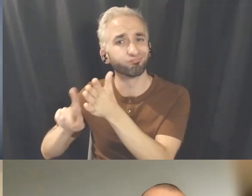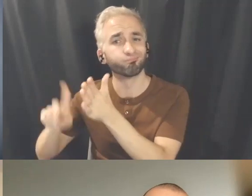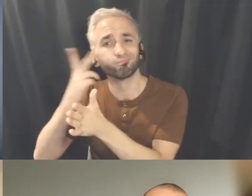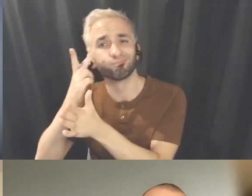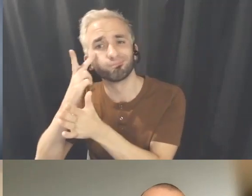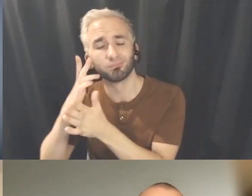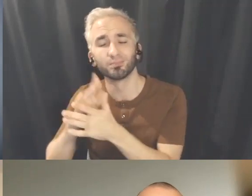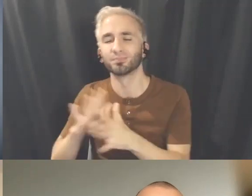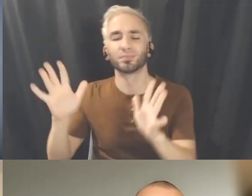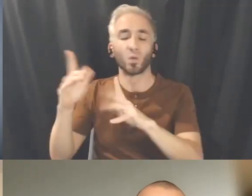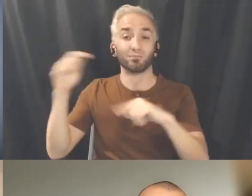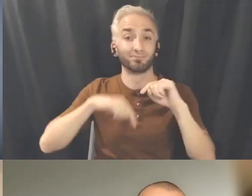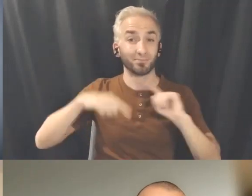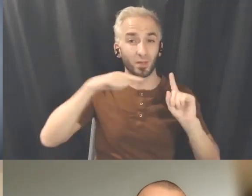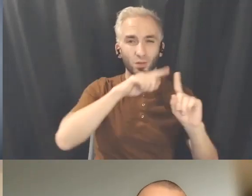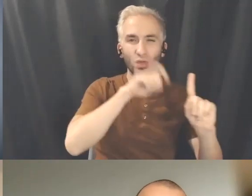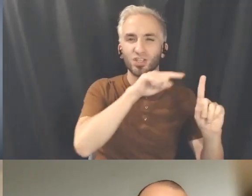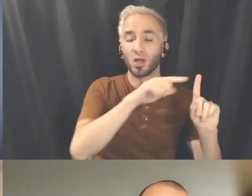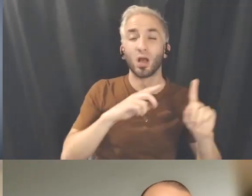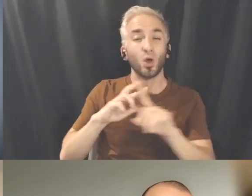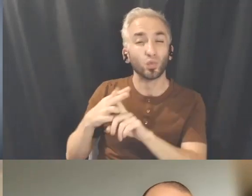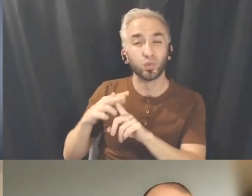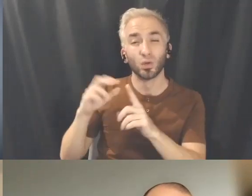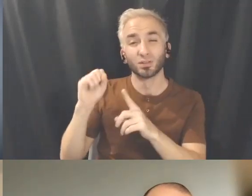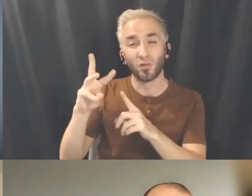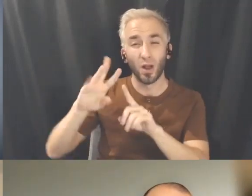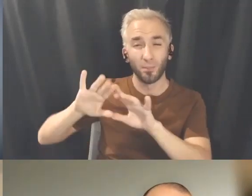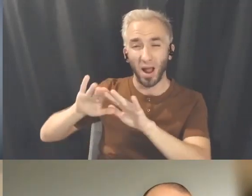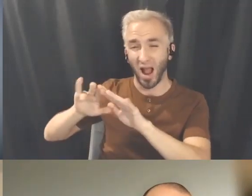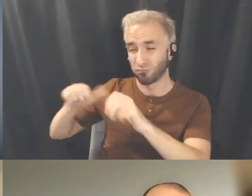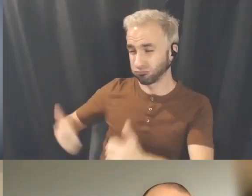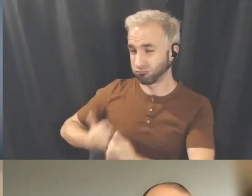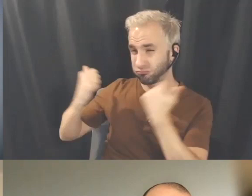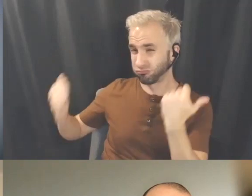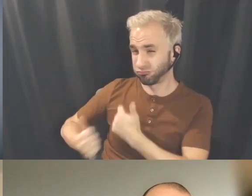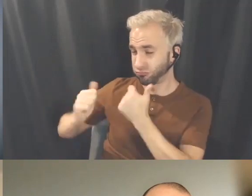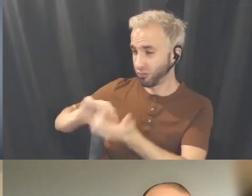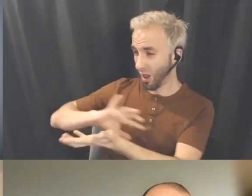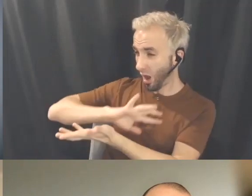when you have so many tools and when your world kind of holds those tools and